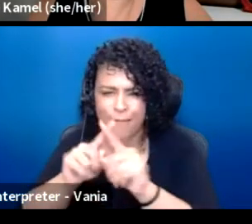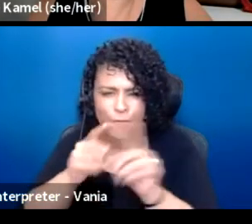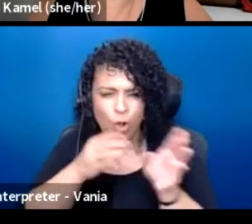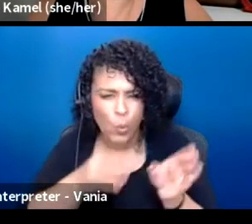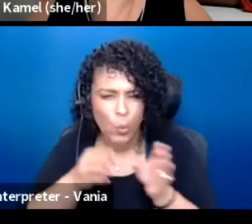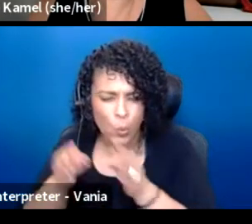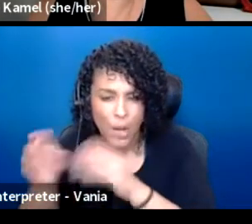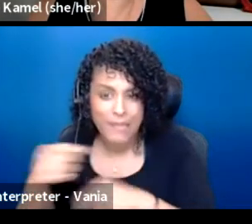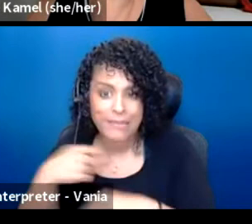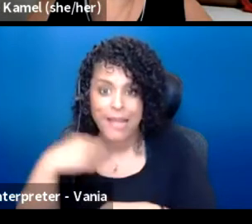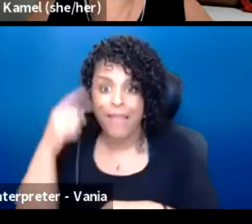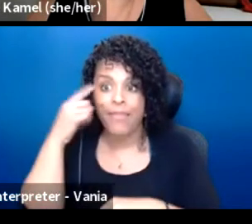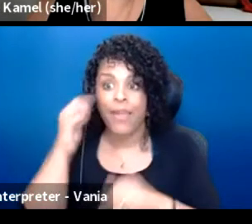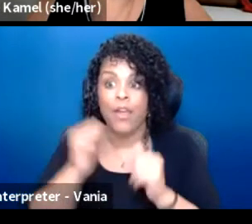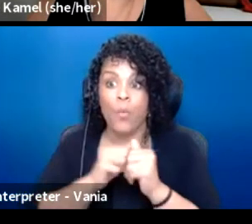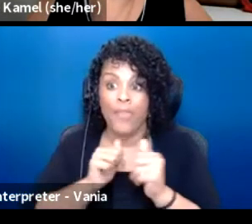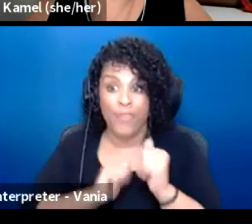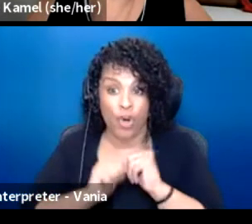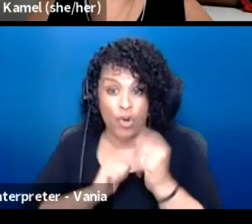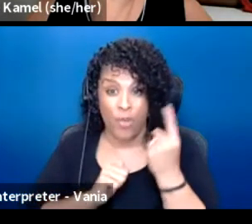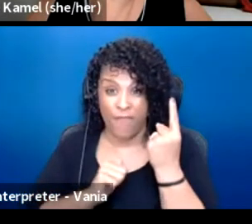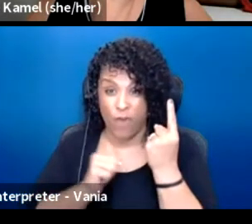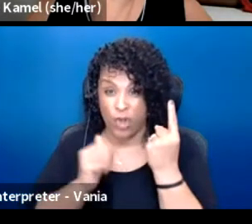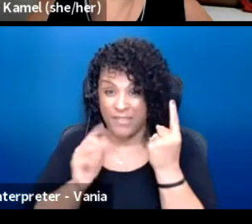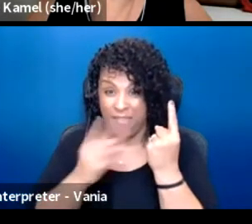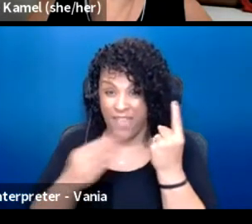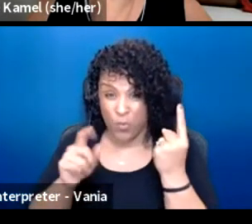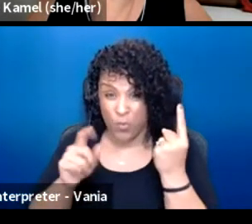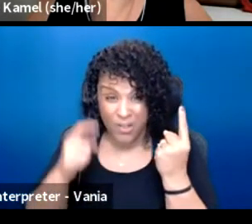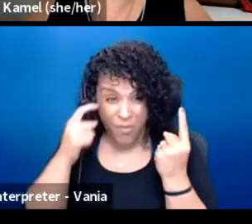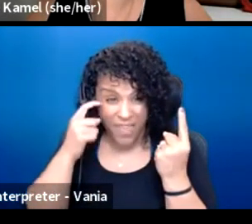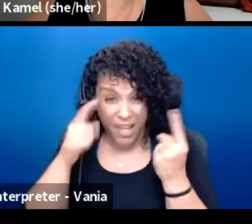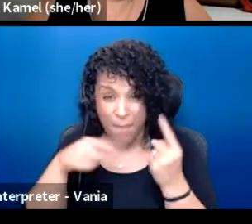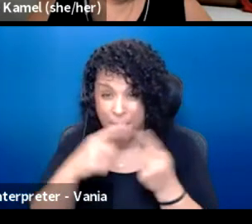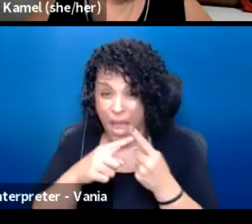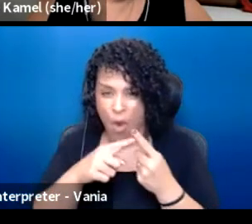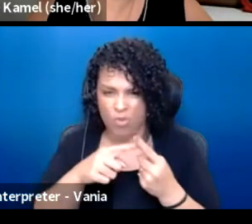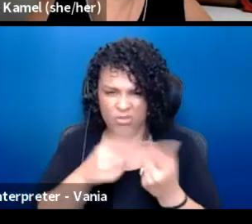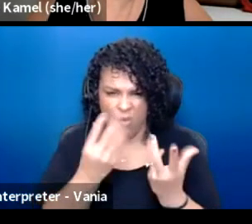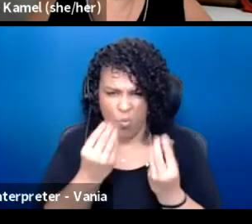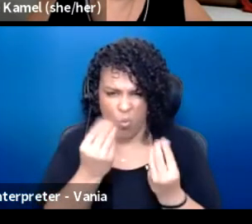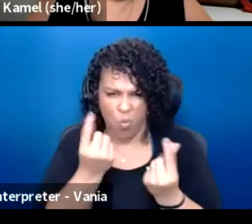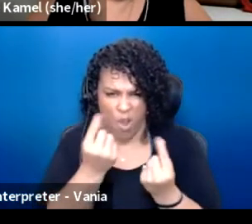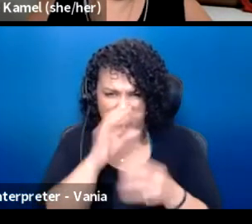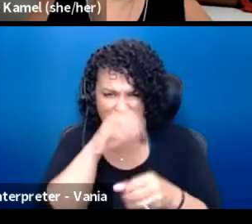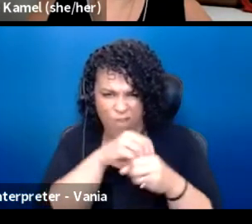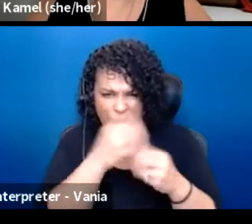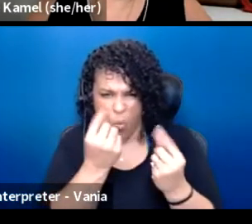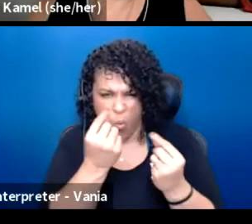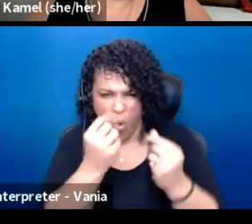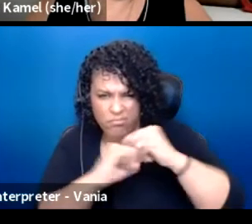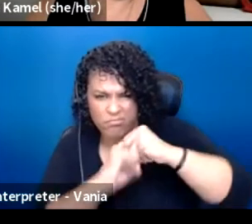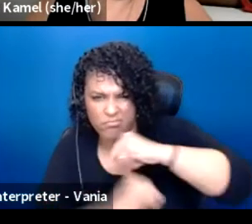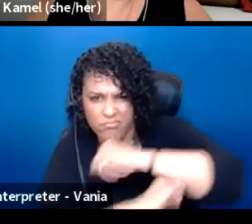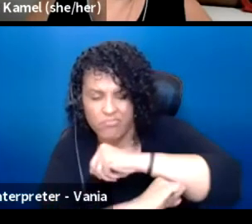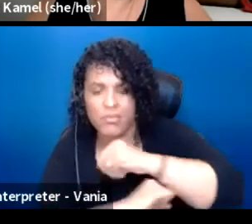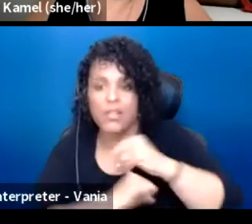And so I think with theater, one of the first things you need to do is really think about the constructs of it. The constructs and only is creating the building blocks